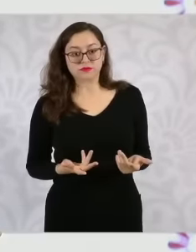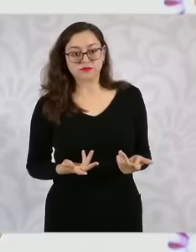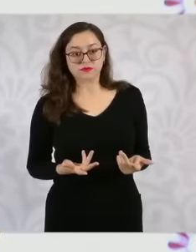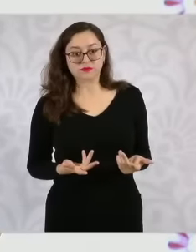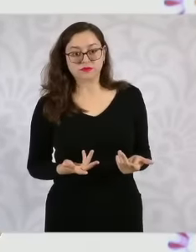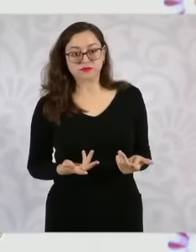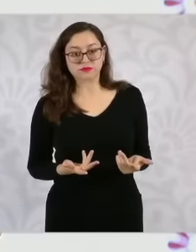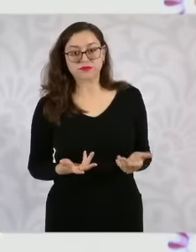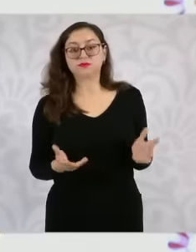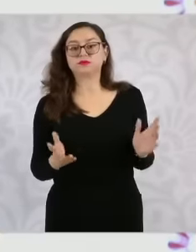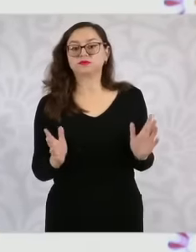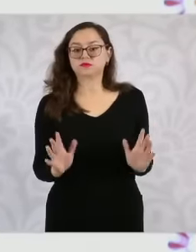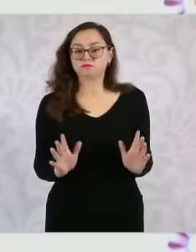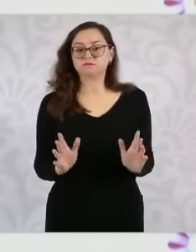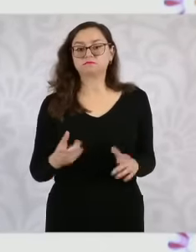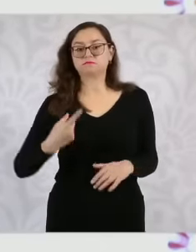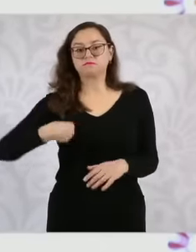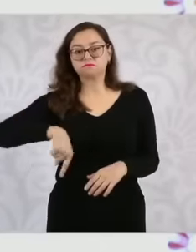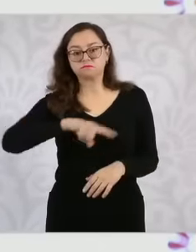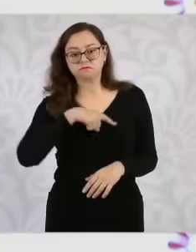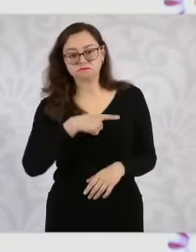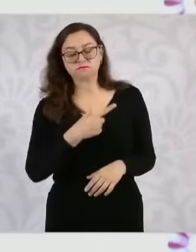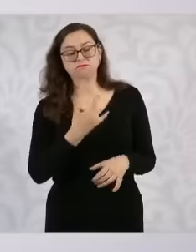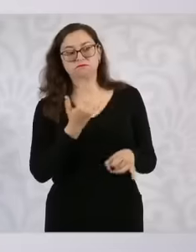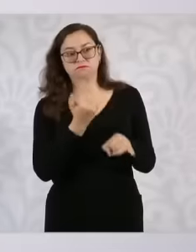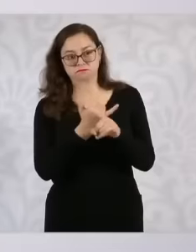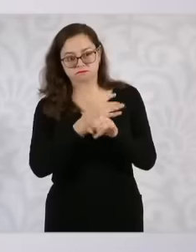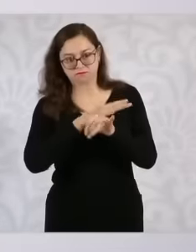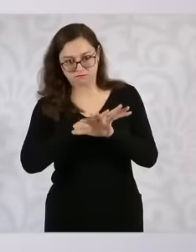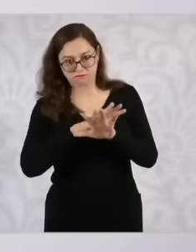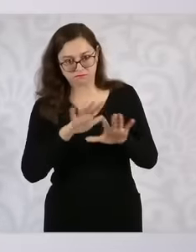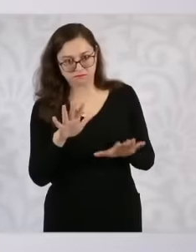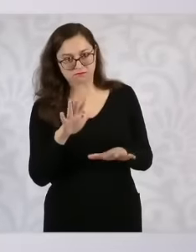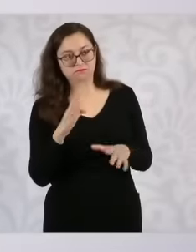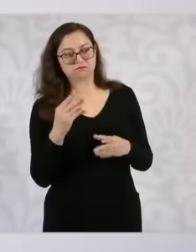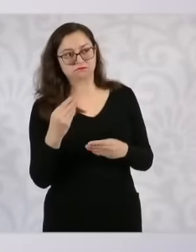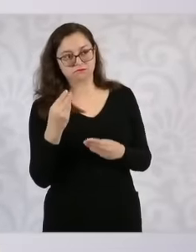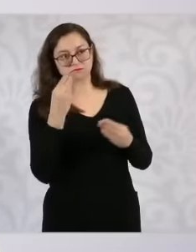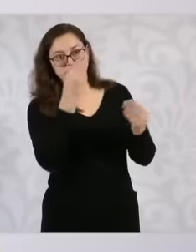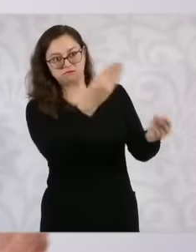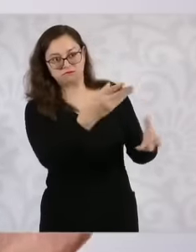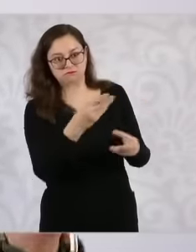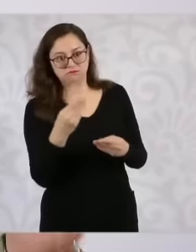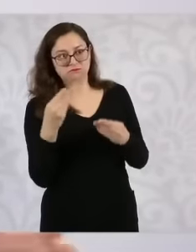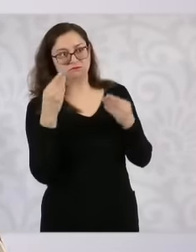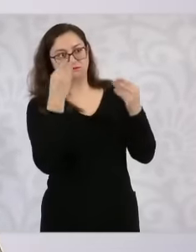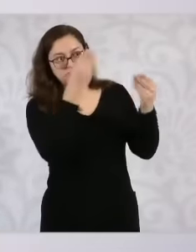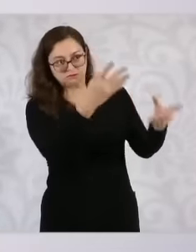information is provided directly to the United States. by the parties that should be by